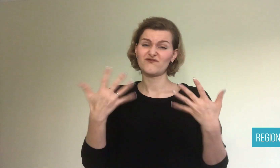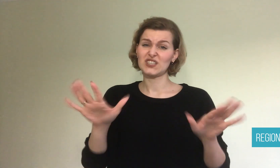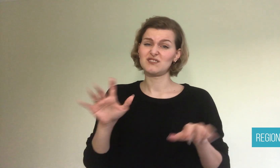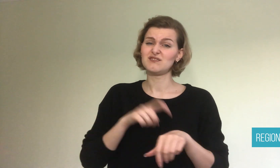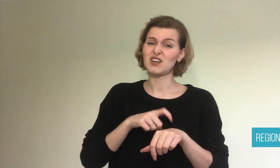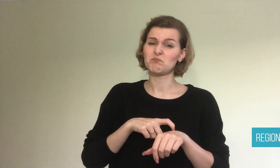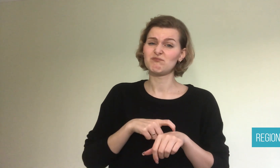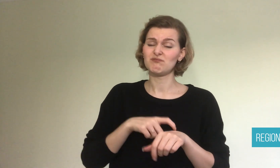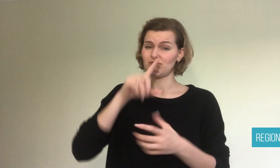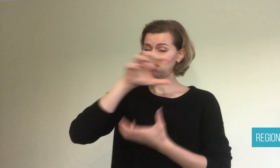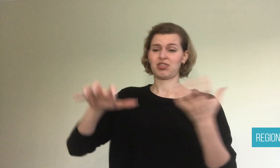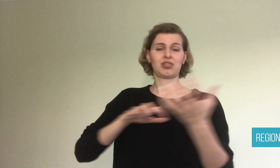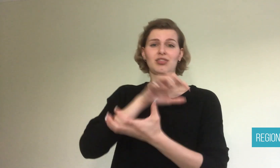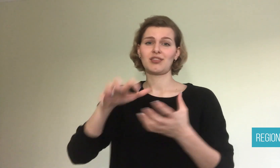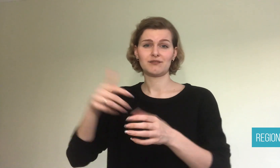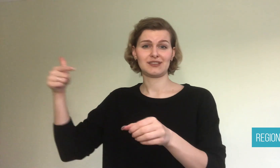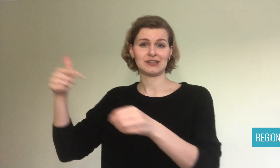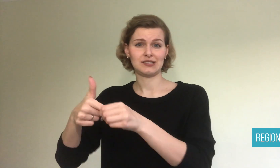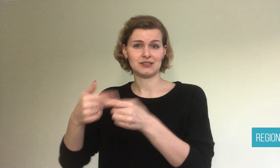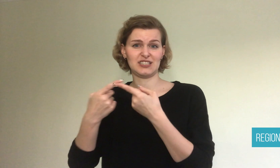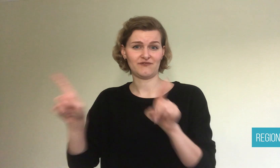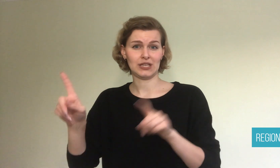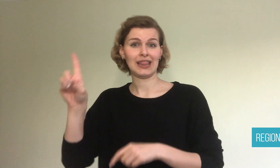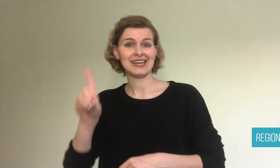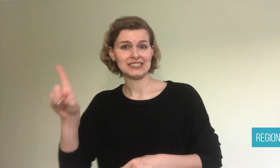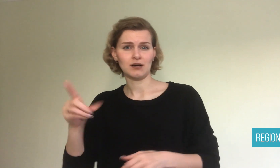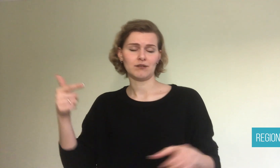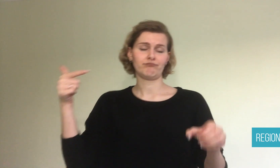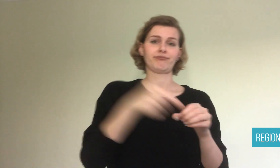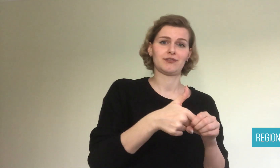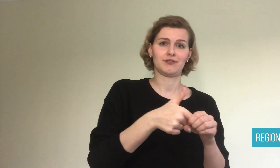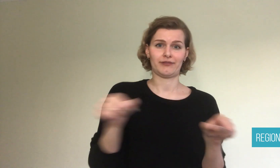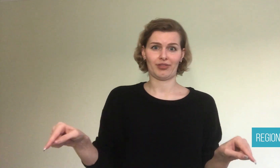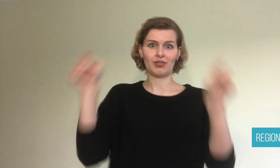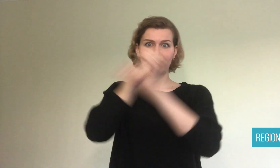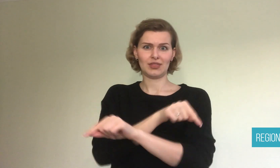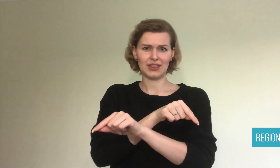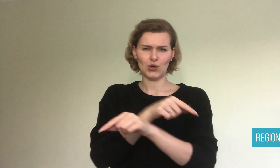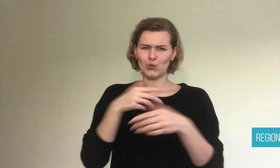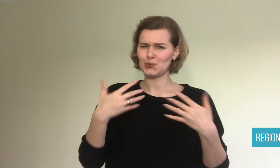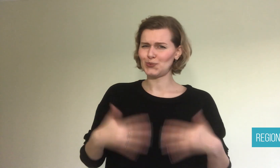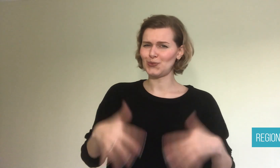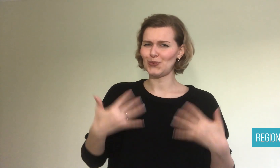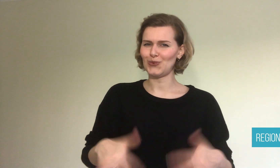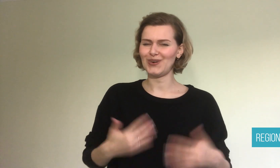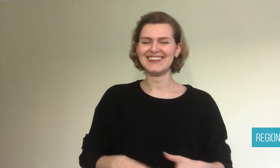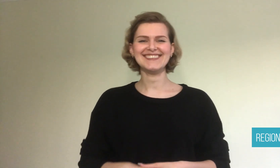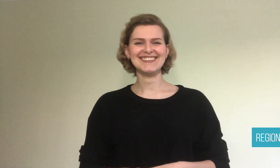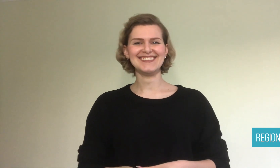someone was confused about which car they had and accidentally refueled their car with diesel instead of gasoline.